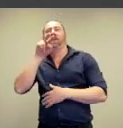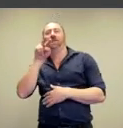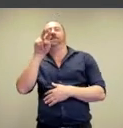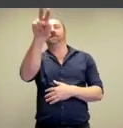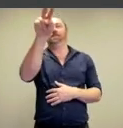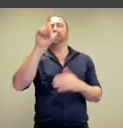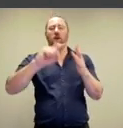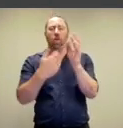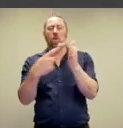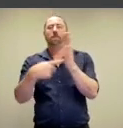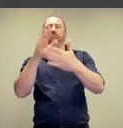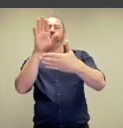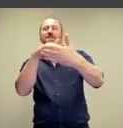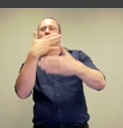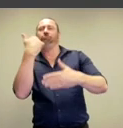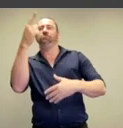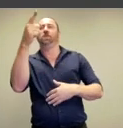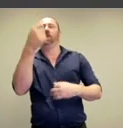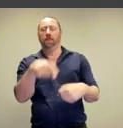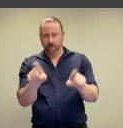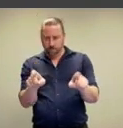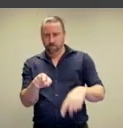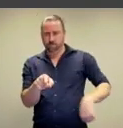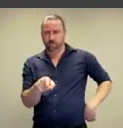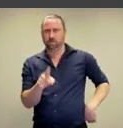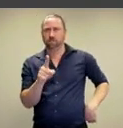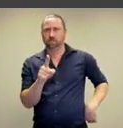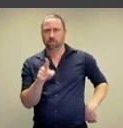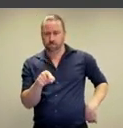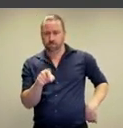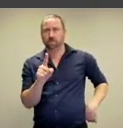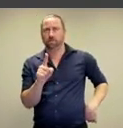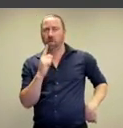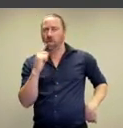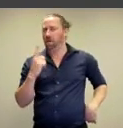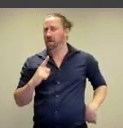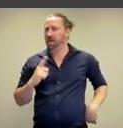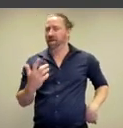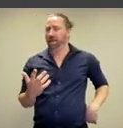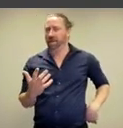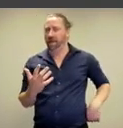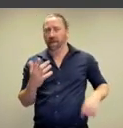between us and Courbet's painting and she's asking us to consider why is